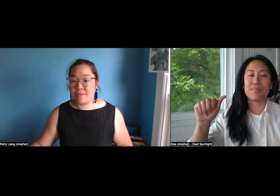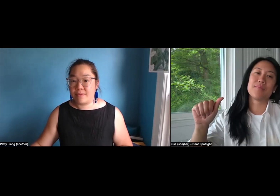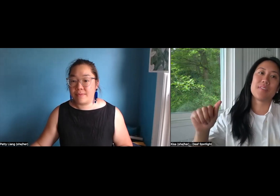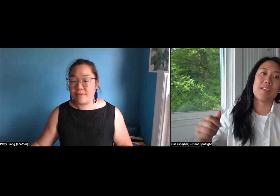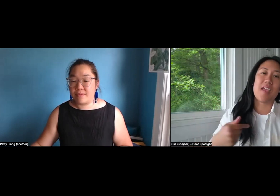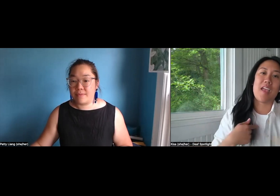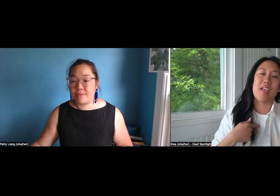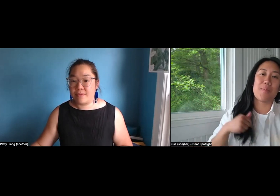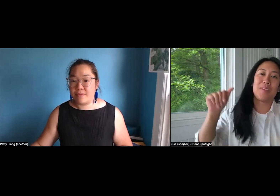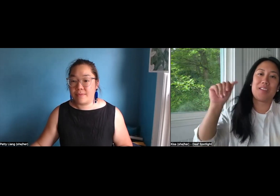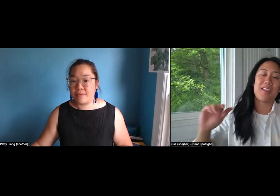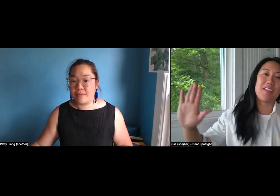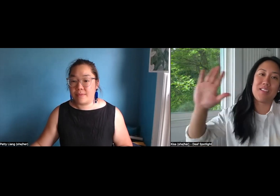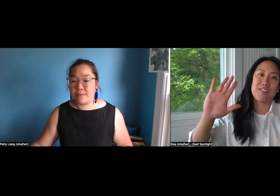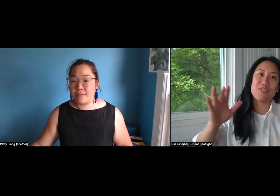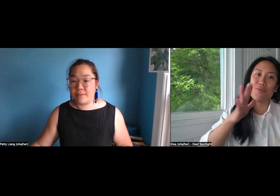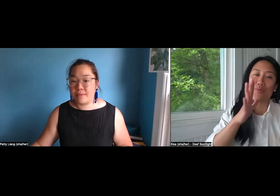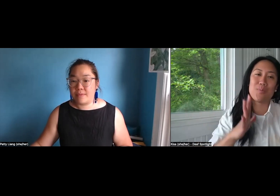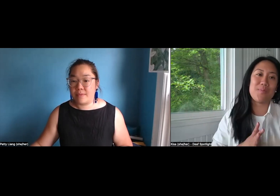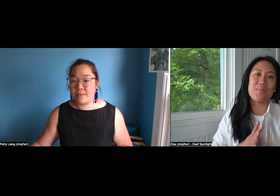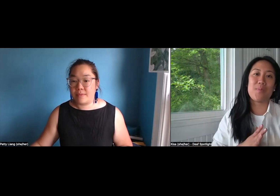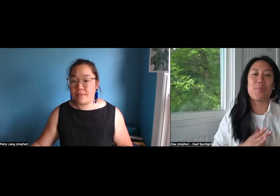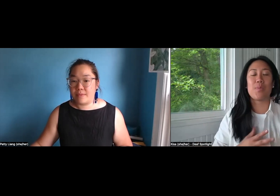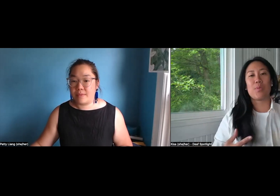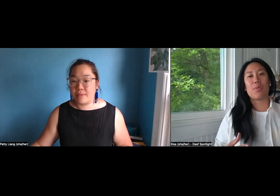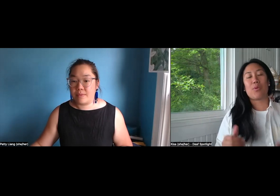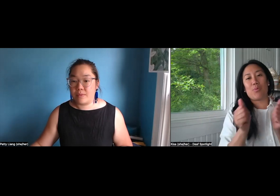Hi my name is Kisa. I'm an Asian woman